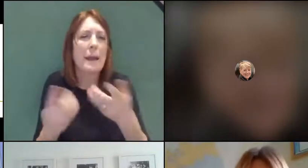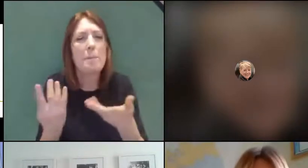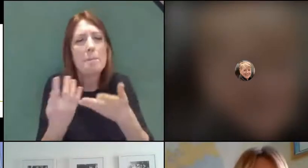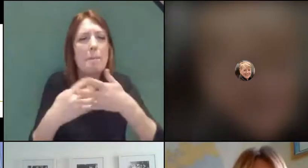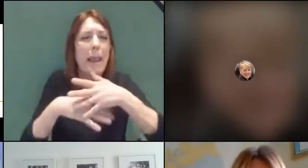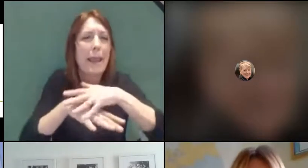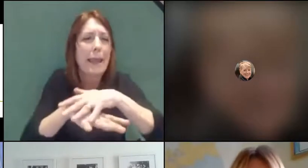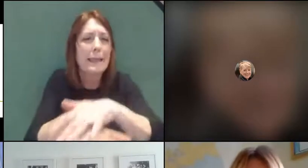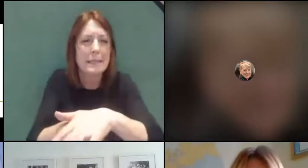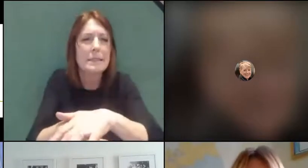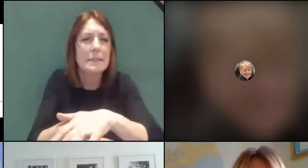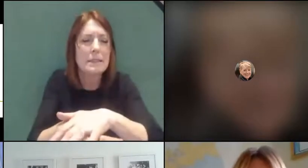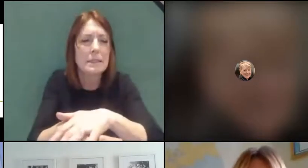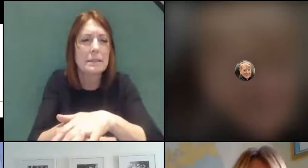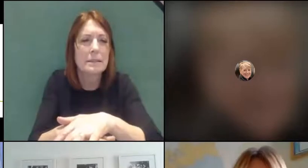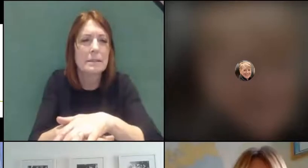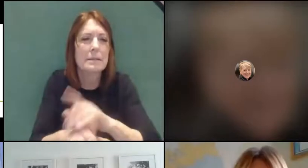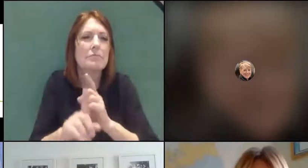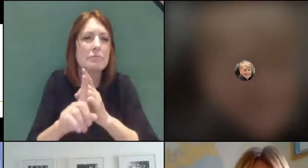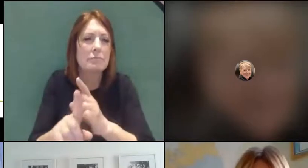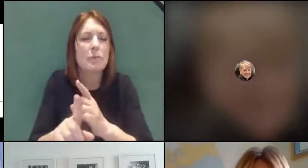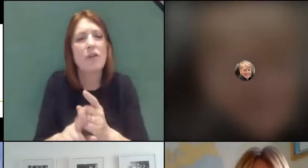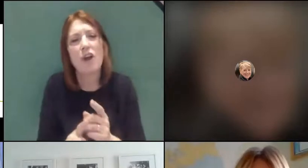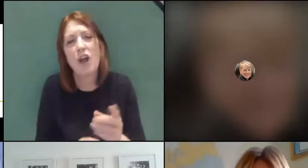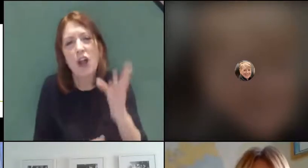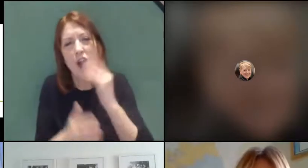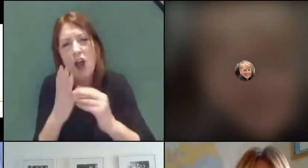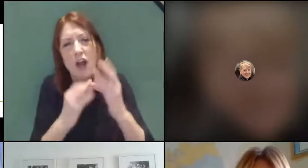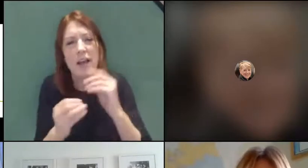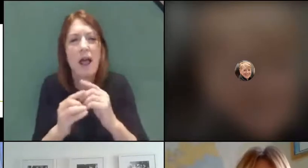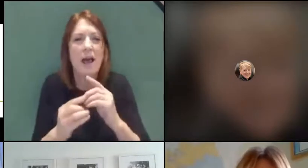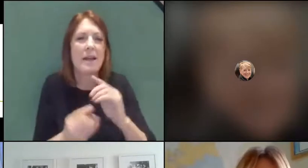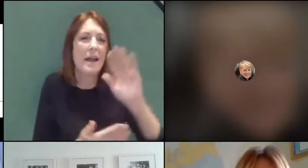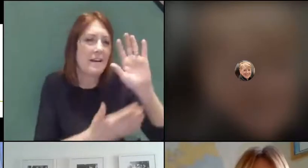to learning - with a mixture of face-to-face lessons and online lessons.